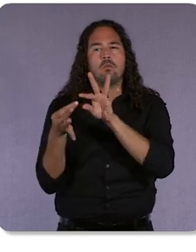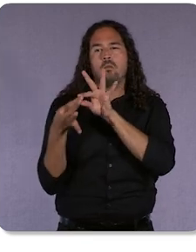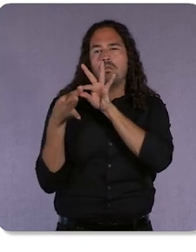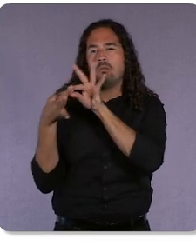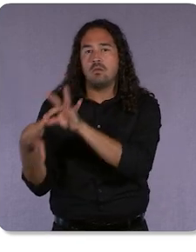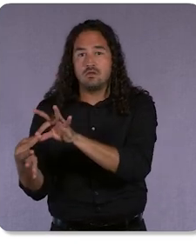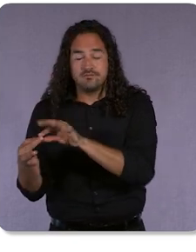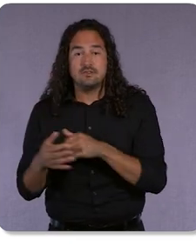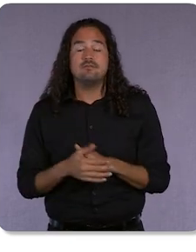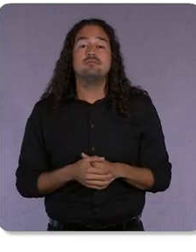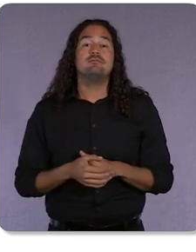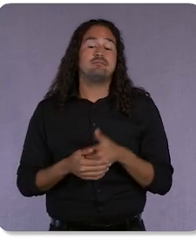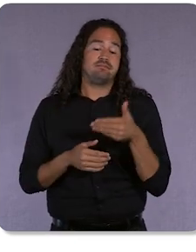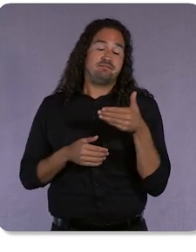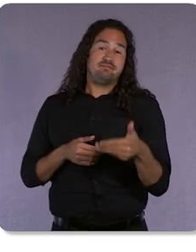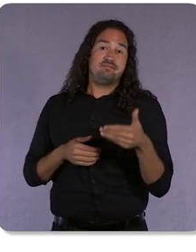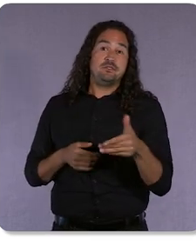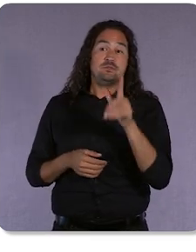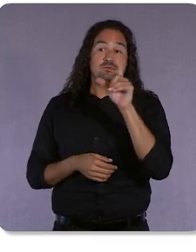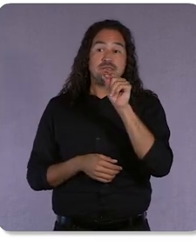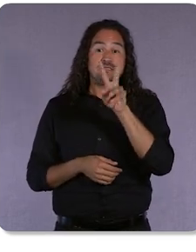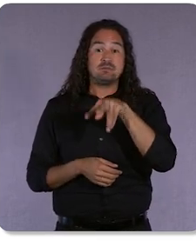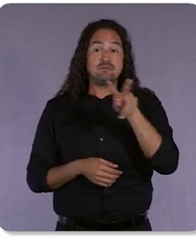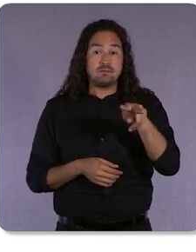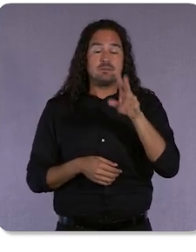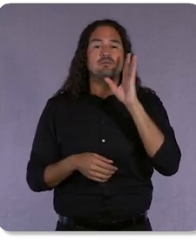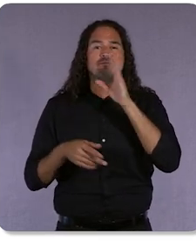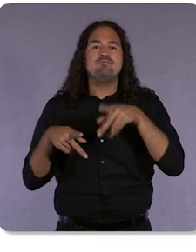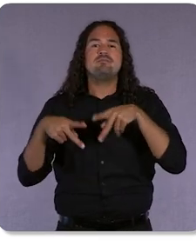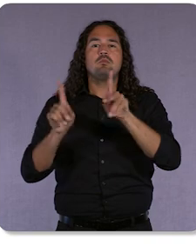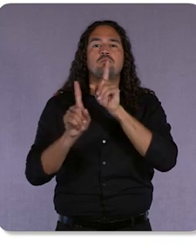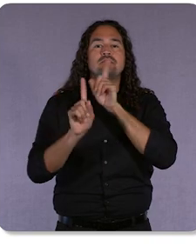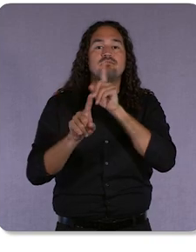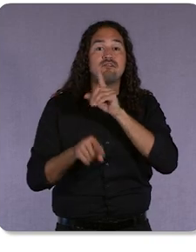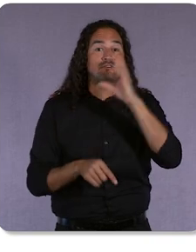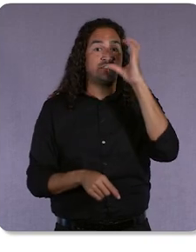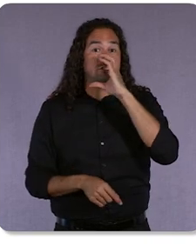Later this year, we’re enabling responsive search ads to use text content directly from